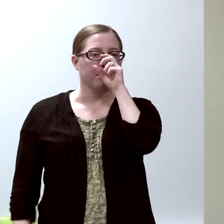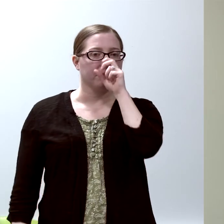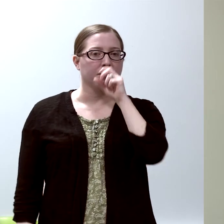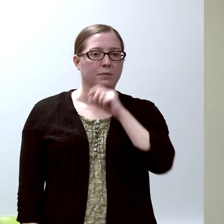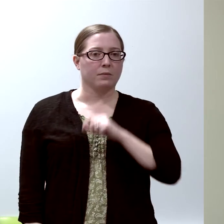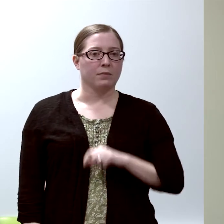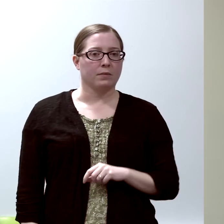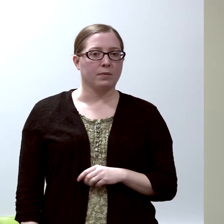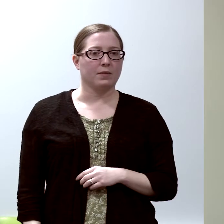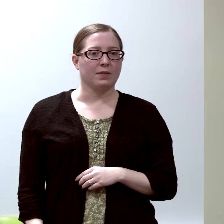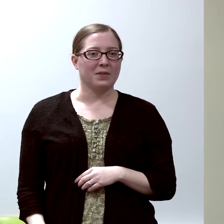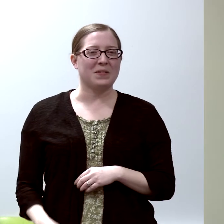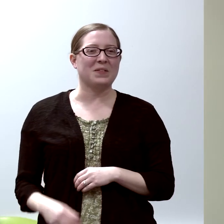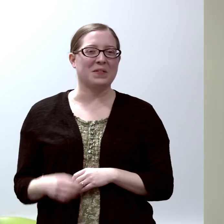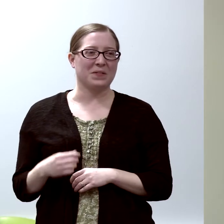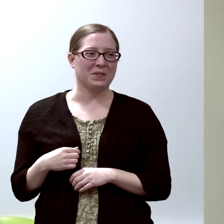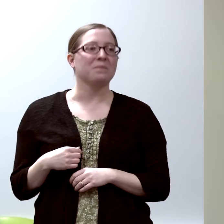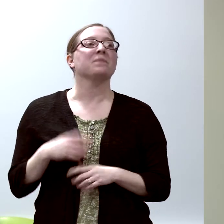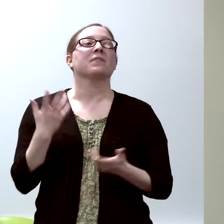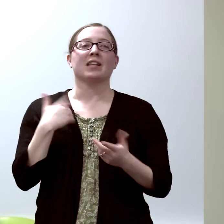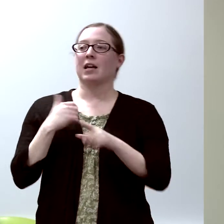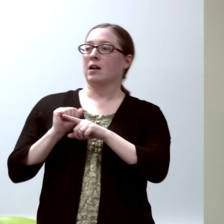and I trained in internal medicine...